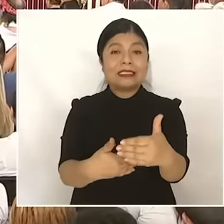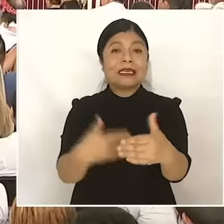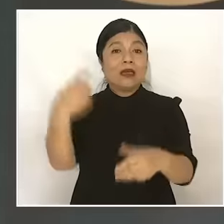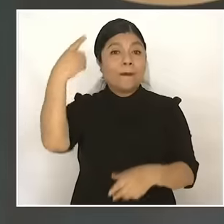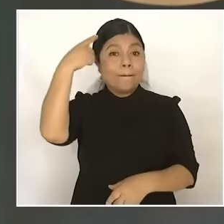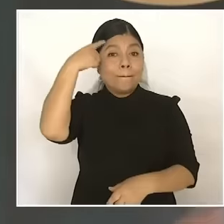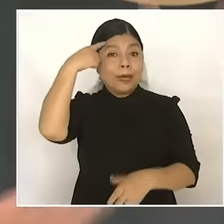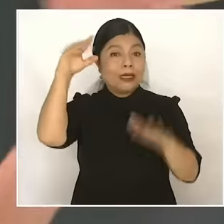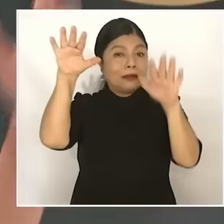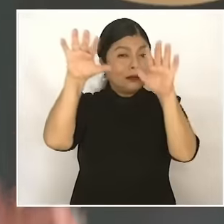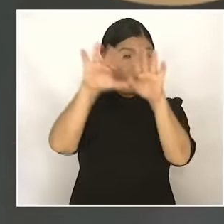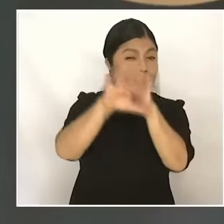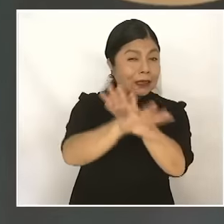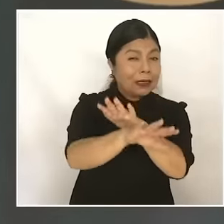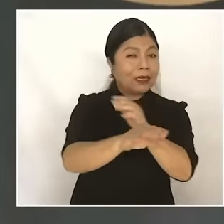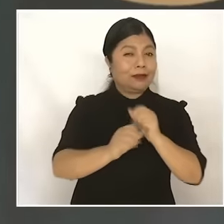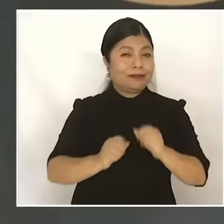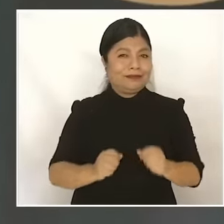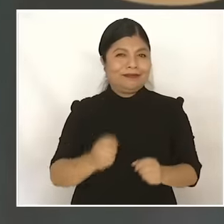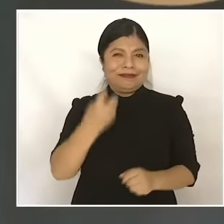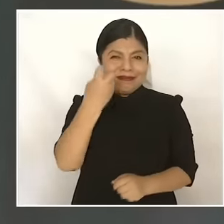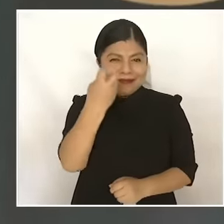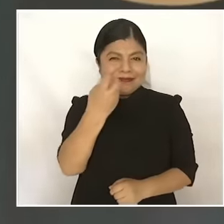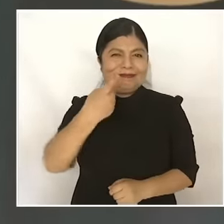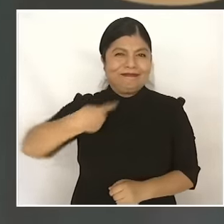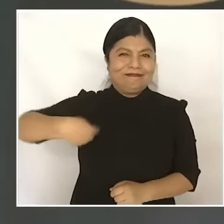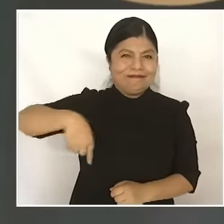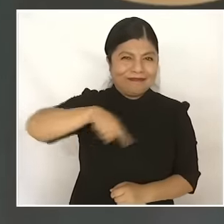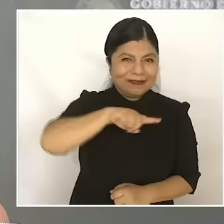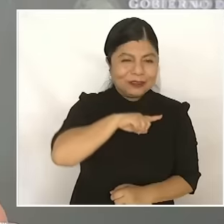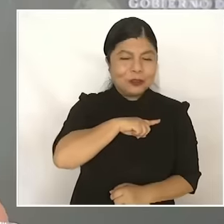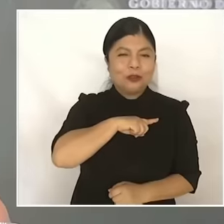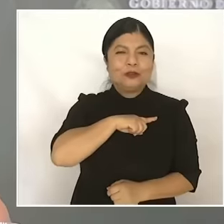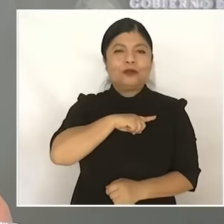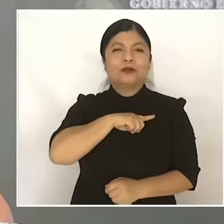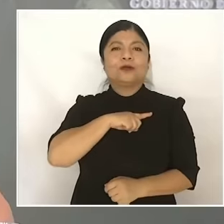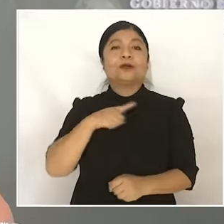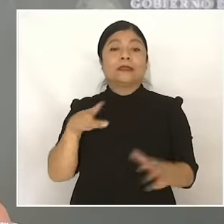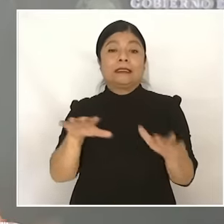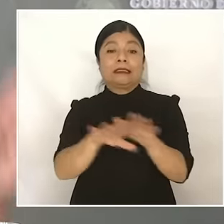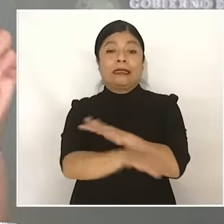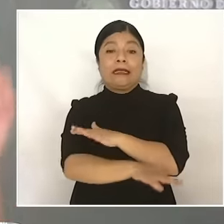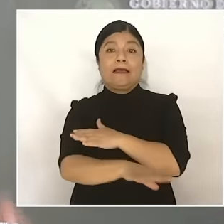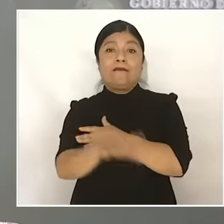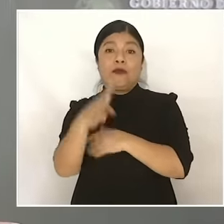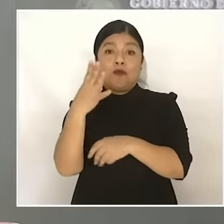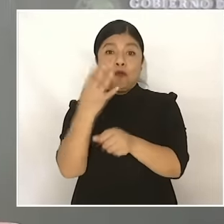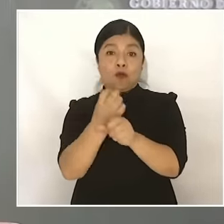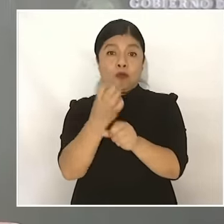that encompasses the fourth transformation of public life, says the president in his book